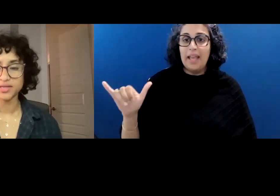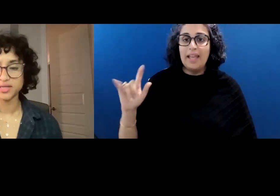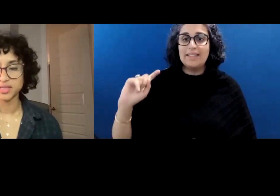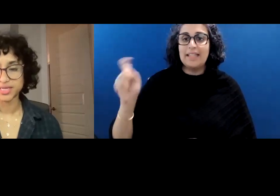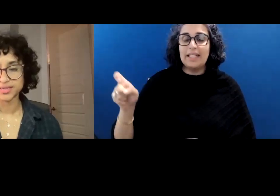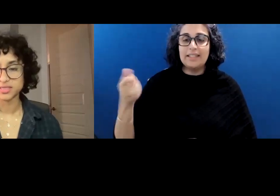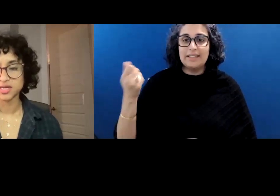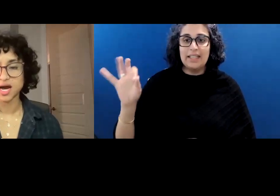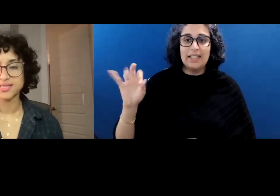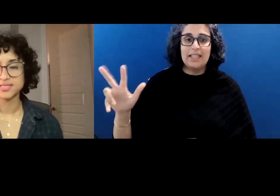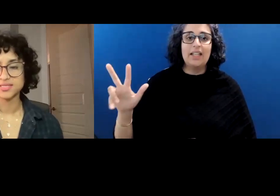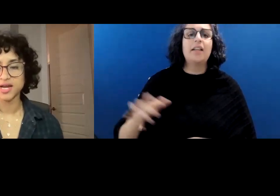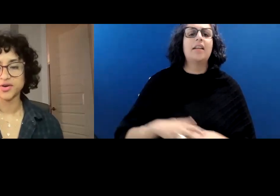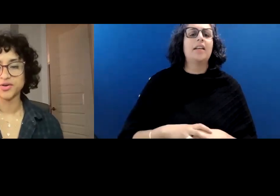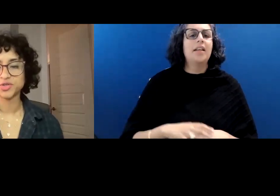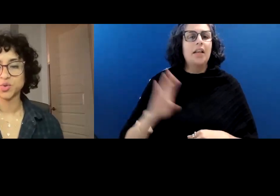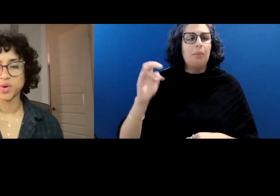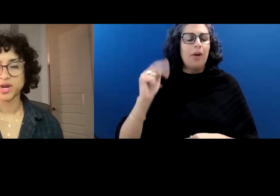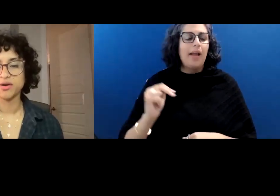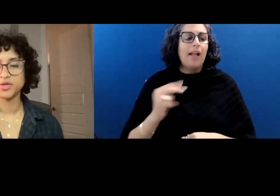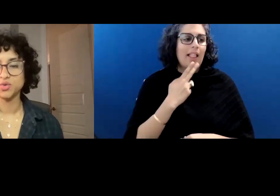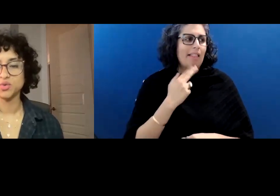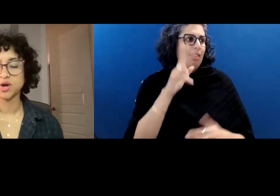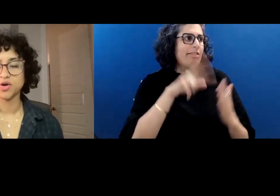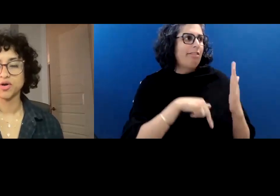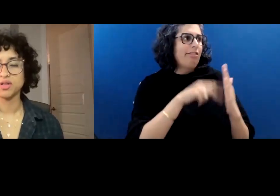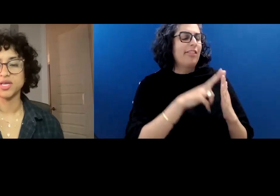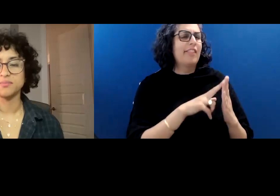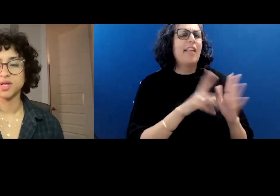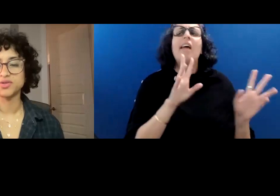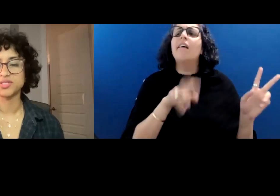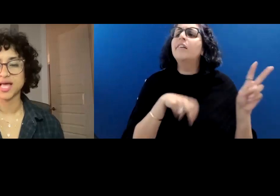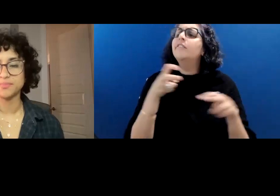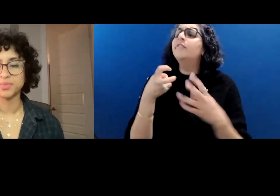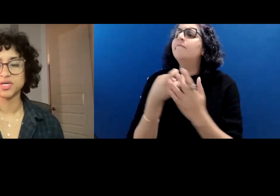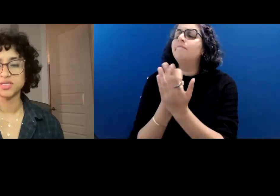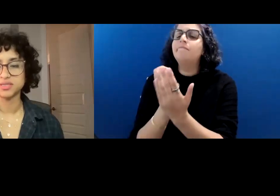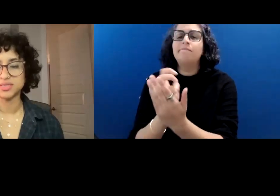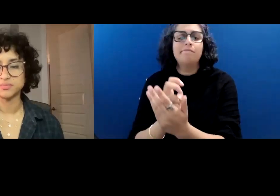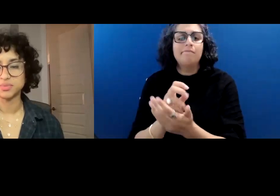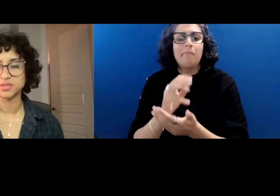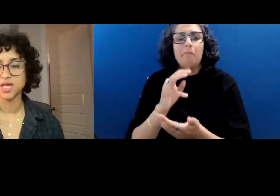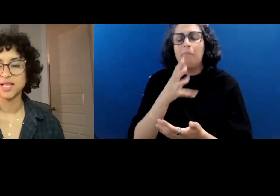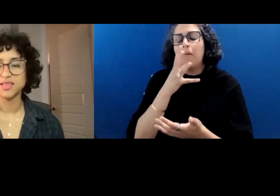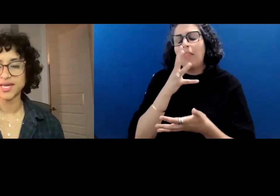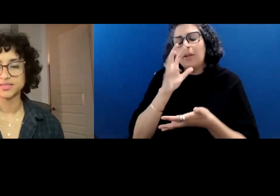Brine licked. I stagger it to where you curl in mother's lap, asleep.